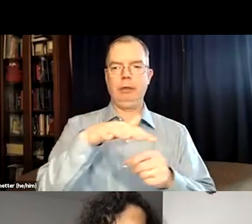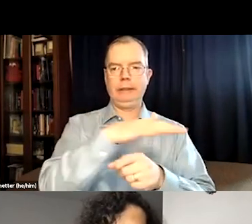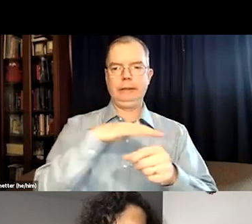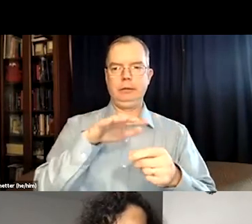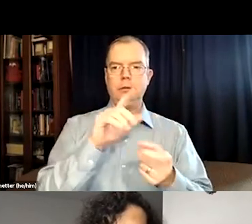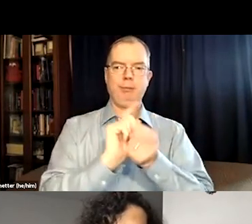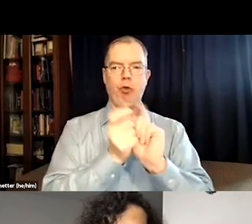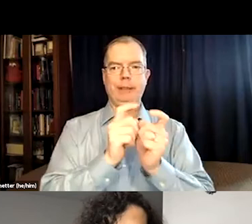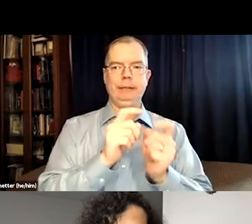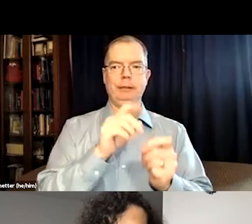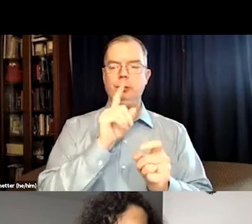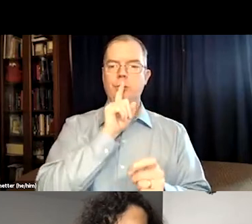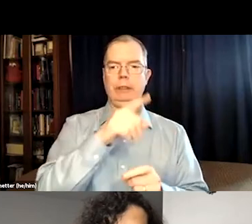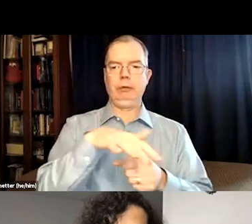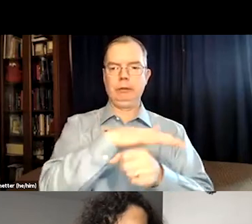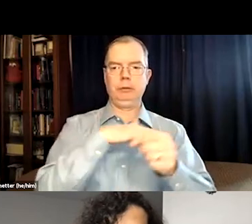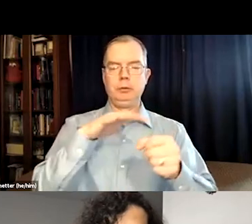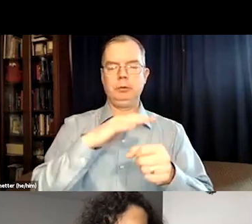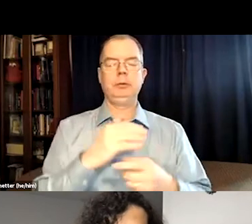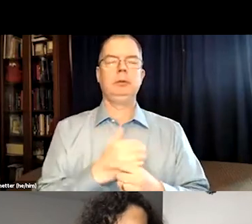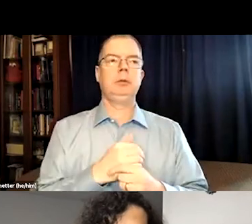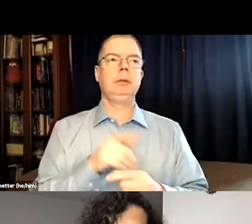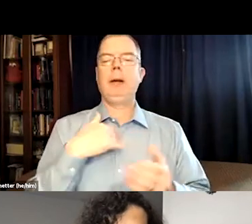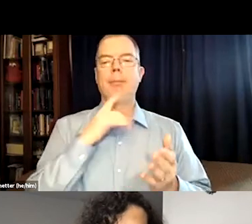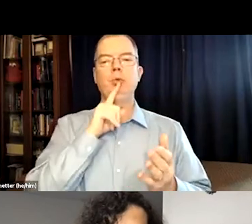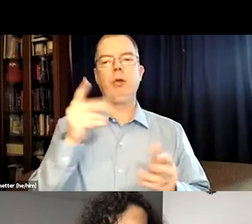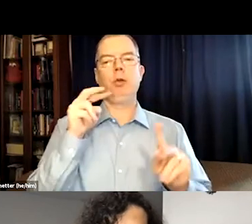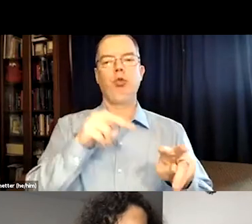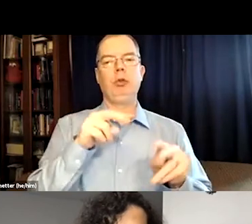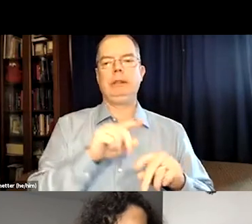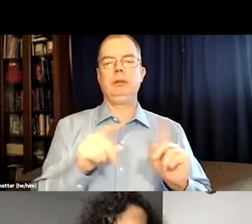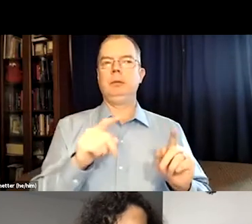Different types of reality perspectives in that space.